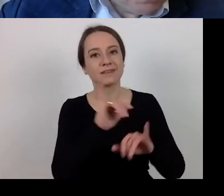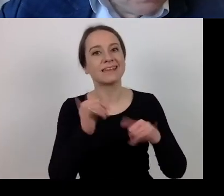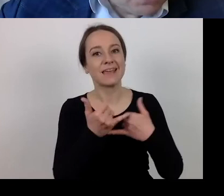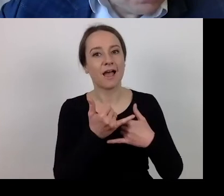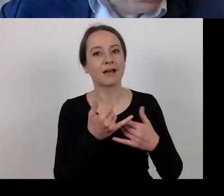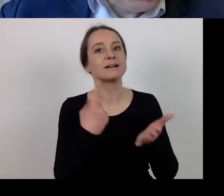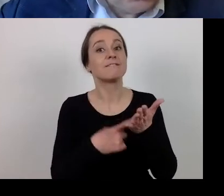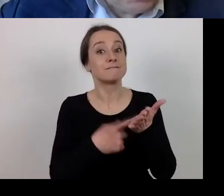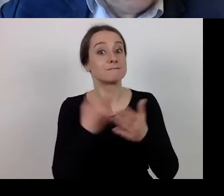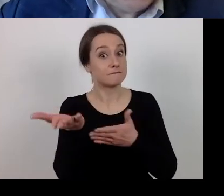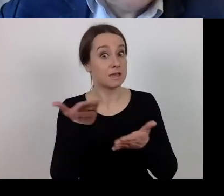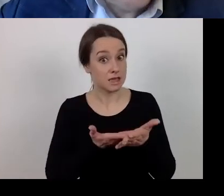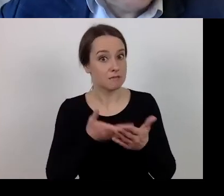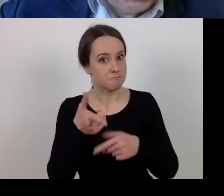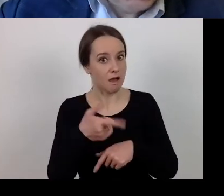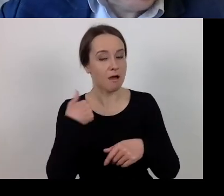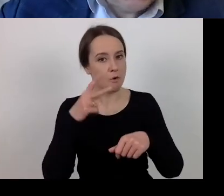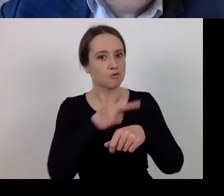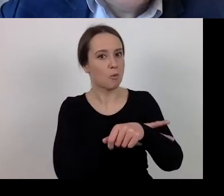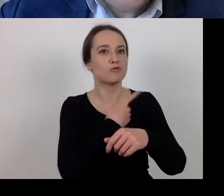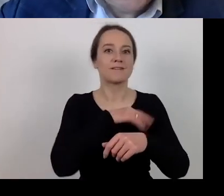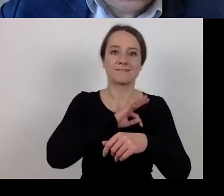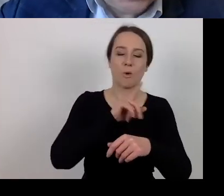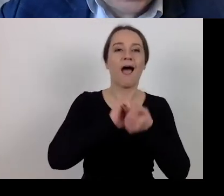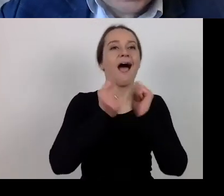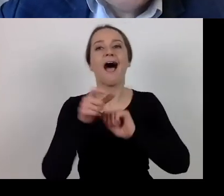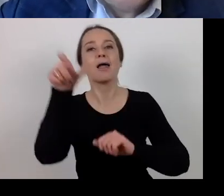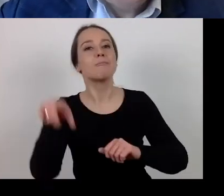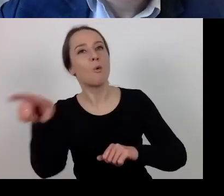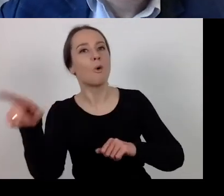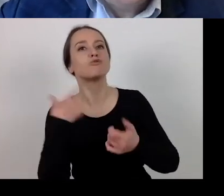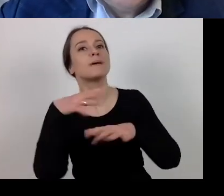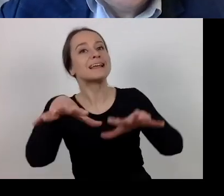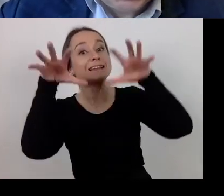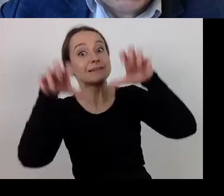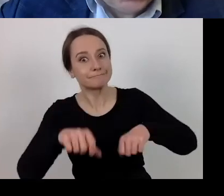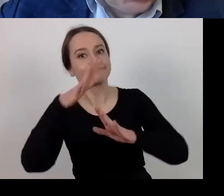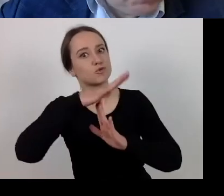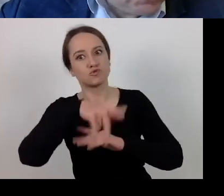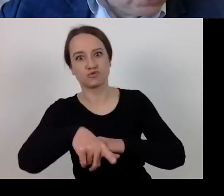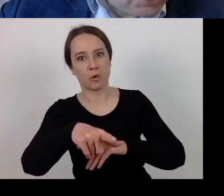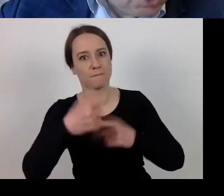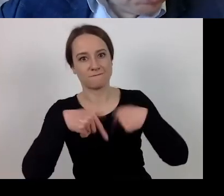may procedurally or at the request of a party suspend the execution, but not for longer than 180 days.